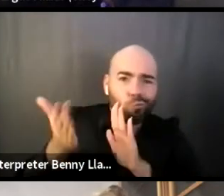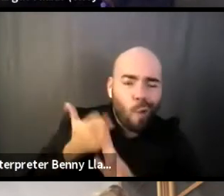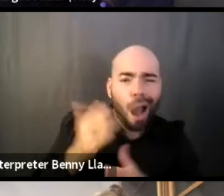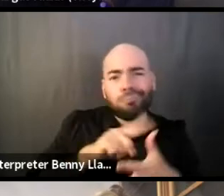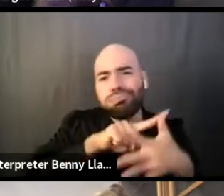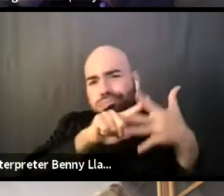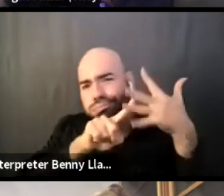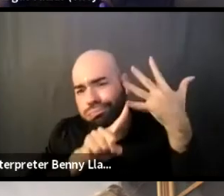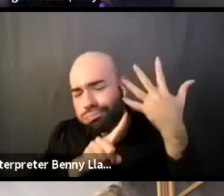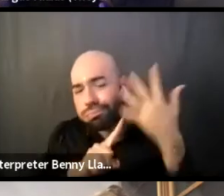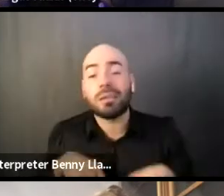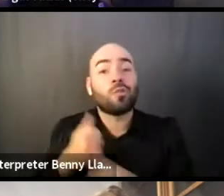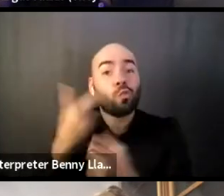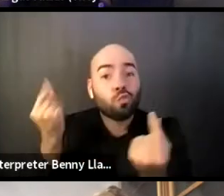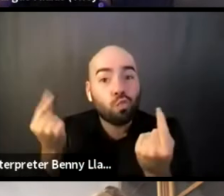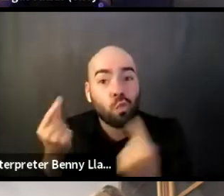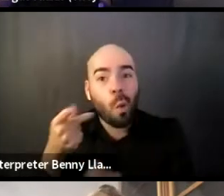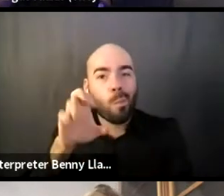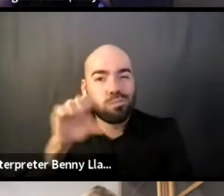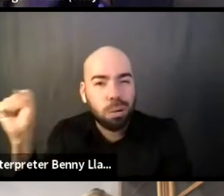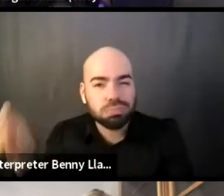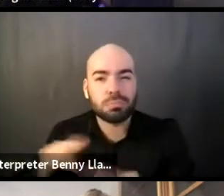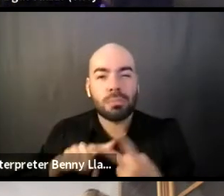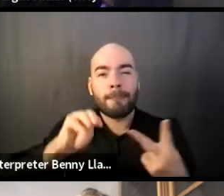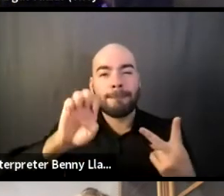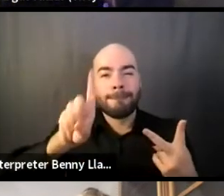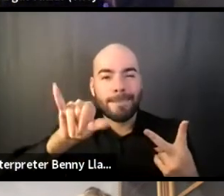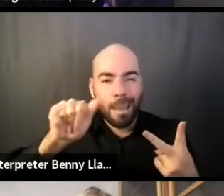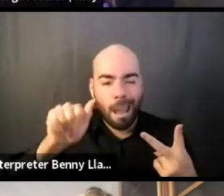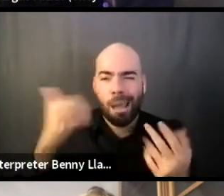in press, media to ensure that the New American Theatre Fest